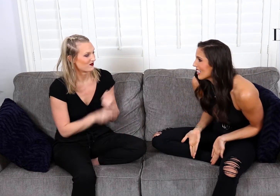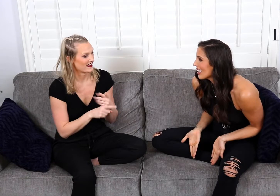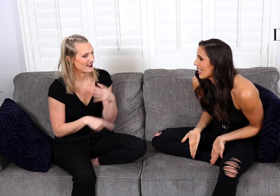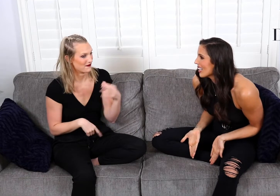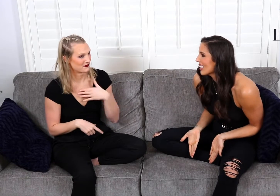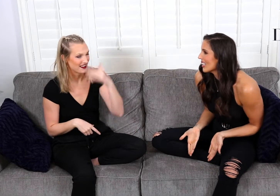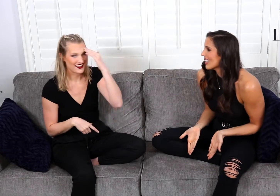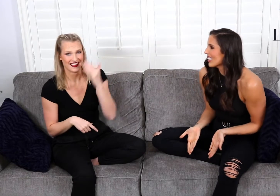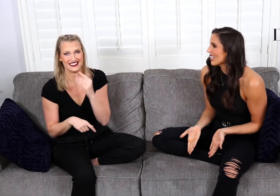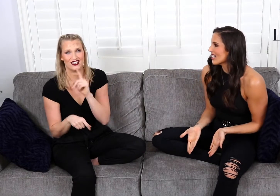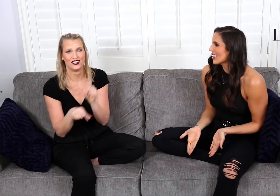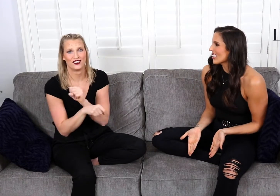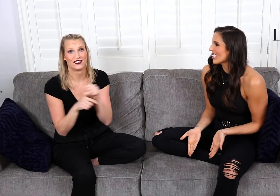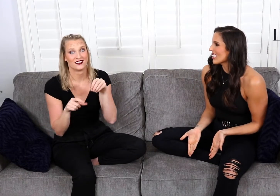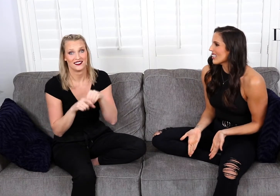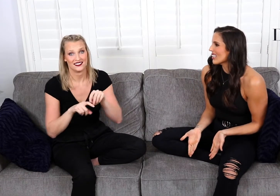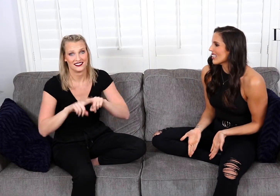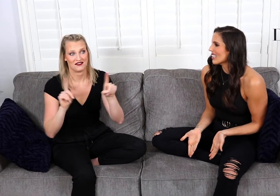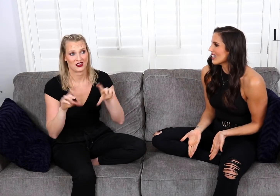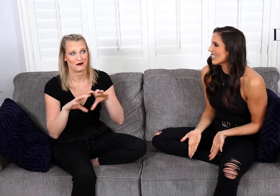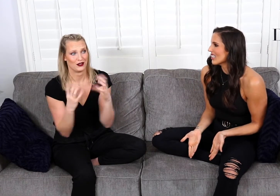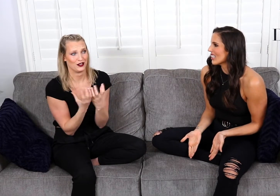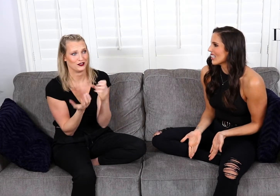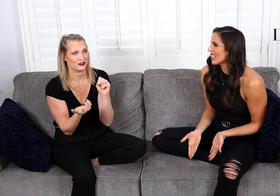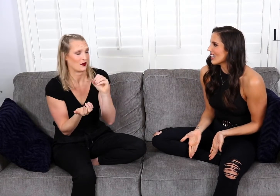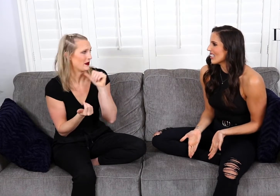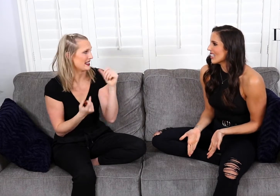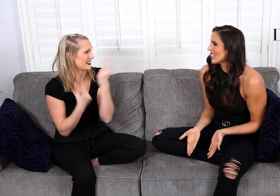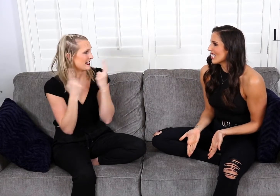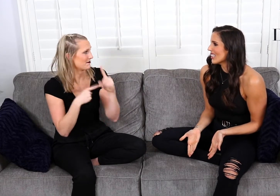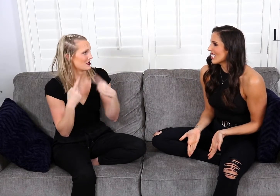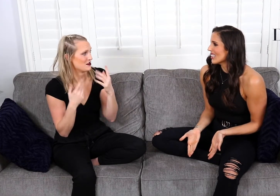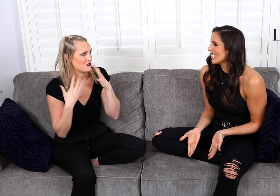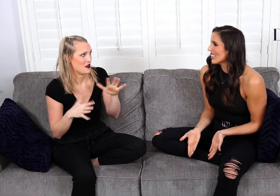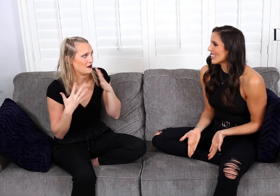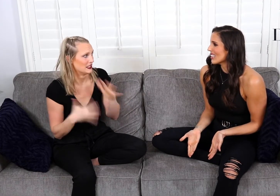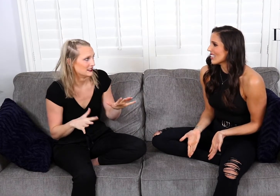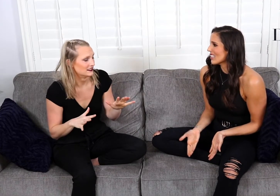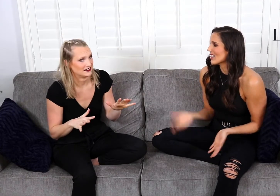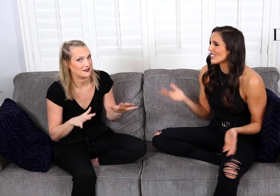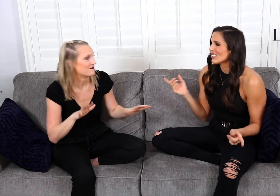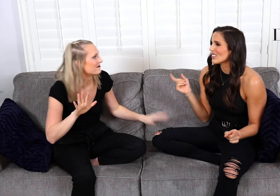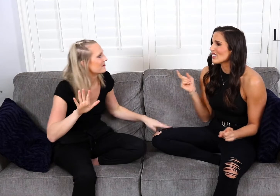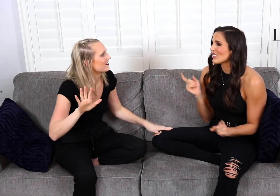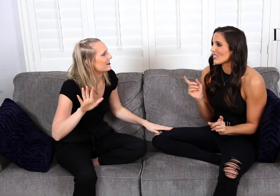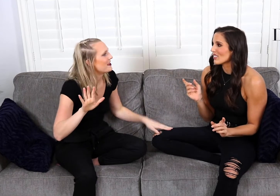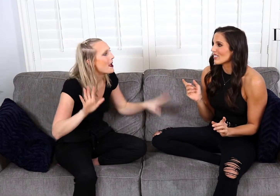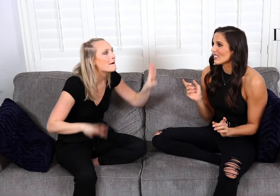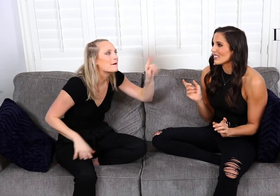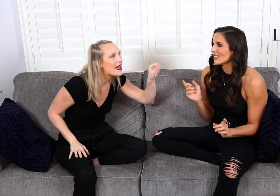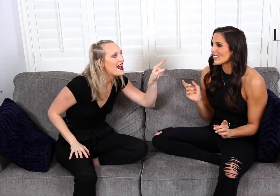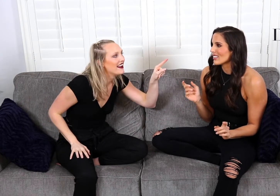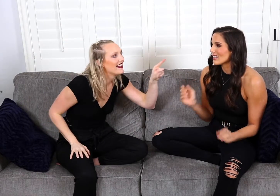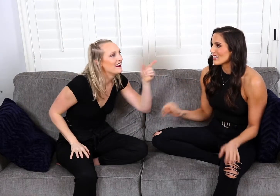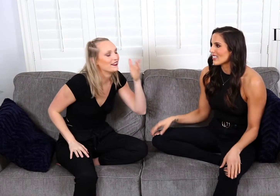Right! And my head's in a completely different world. So I'm not too concerned about the noise, BUT...